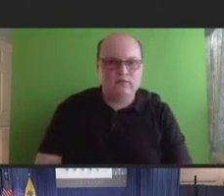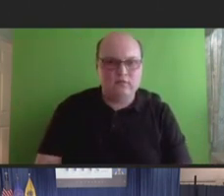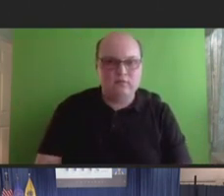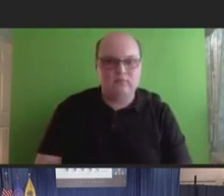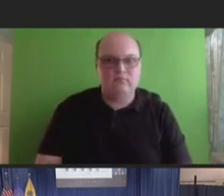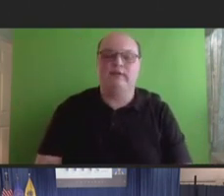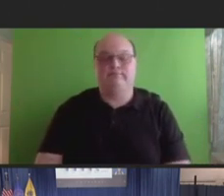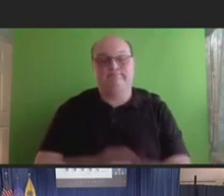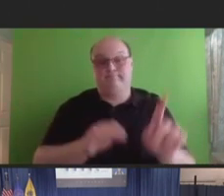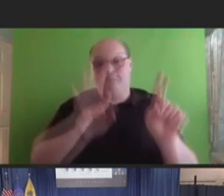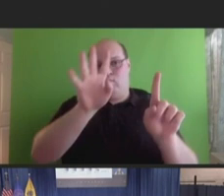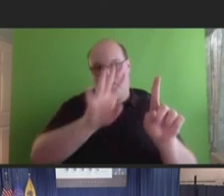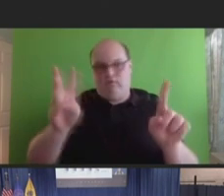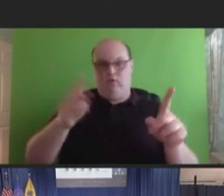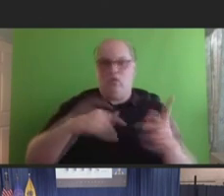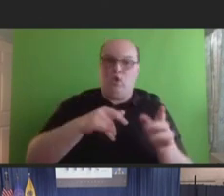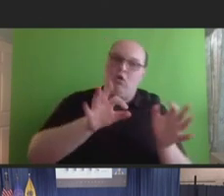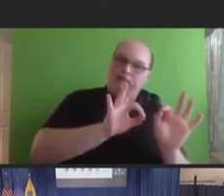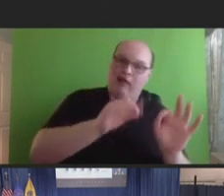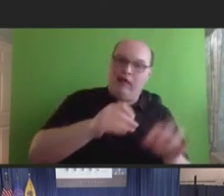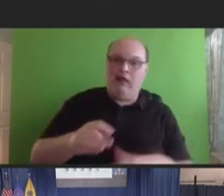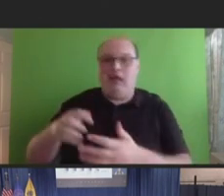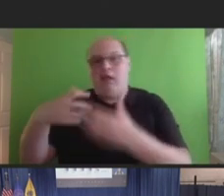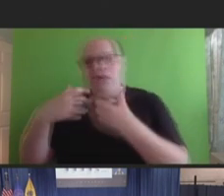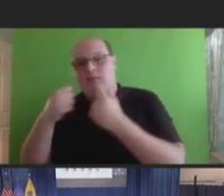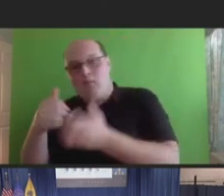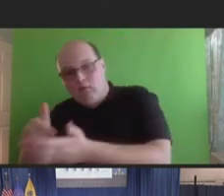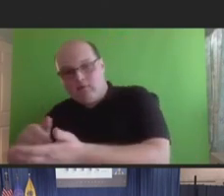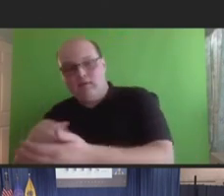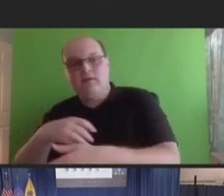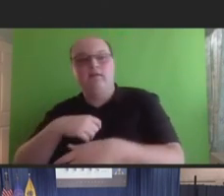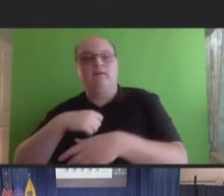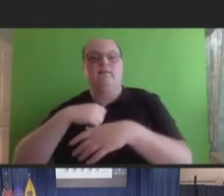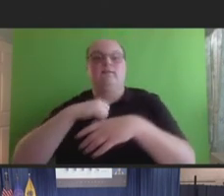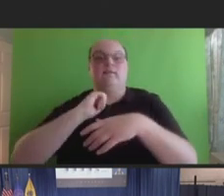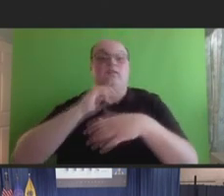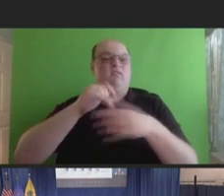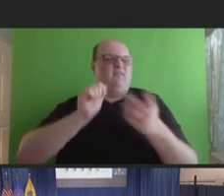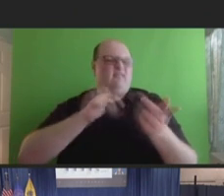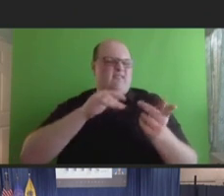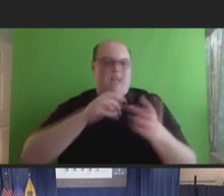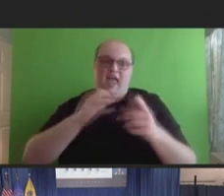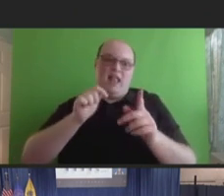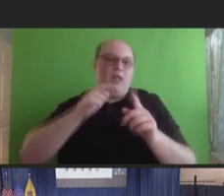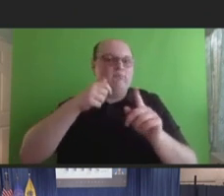site reactions and systemic reactions were less frequently reported after dose four than